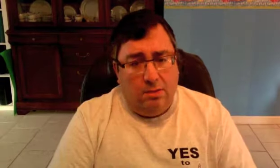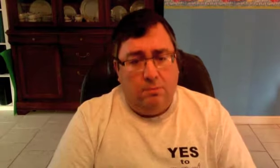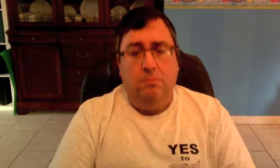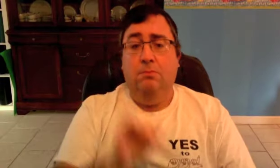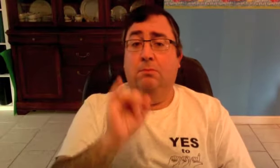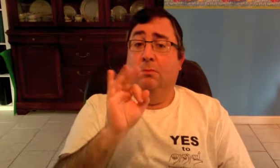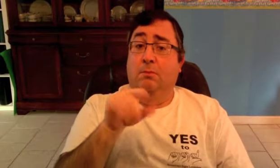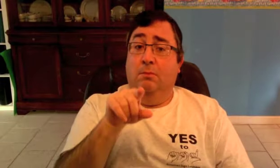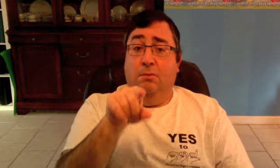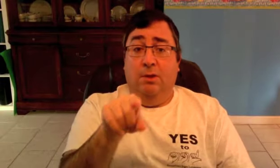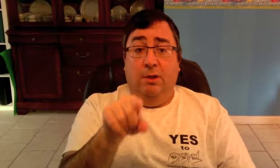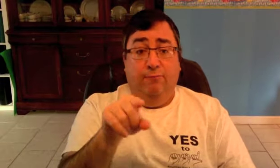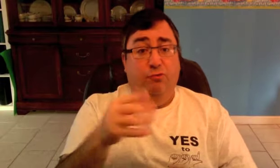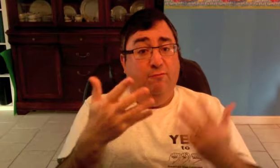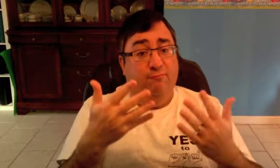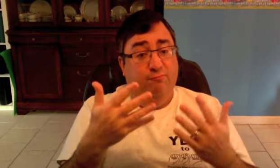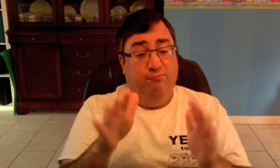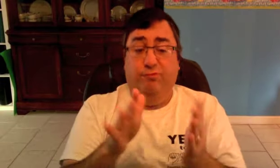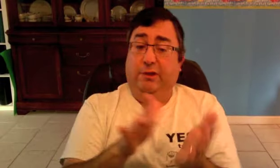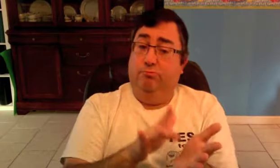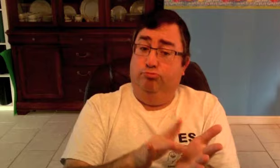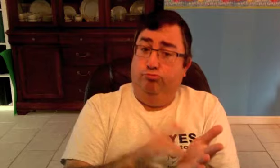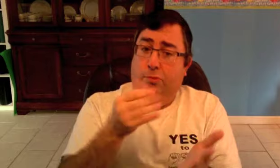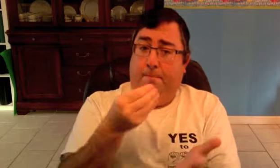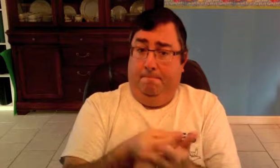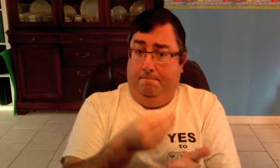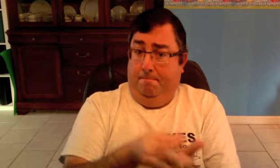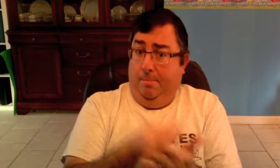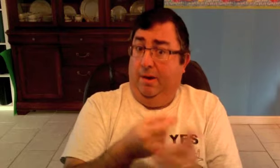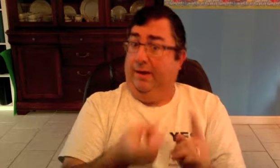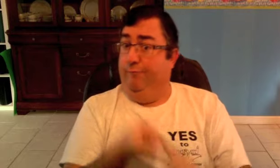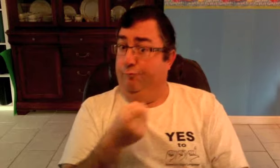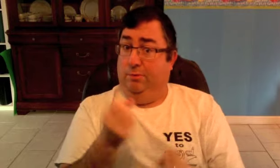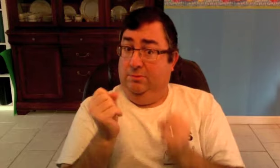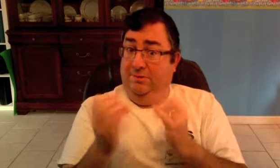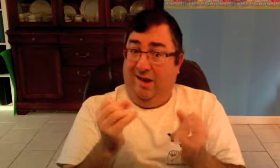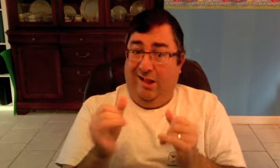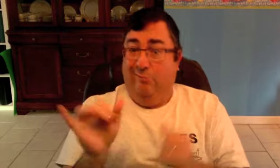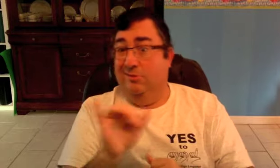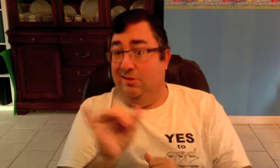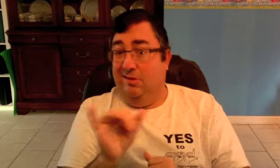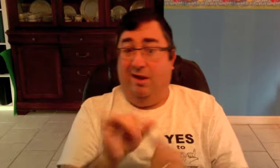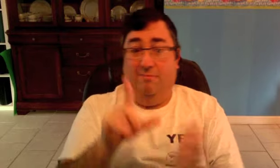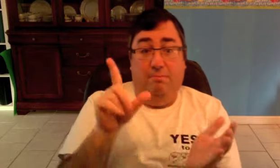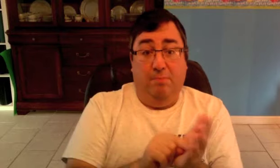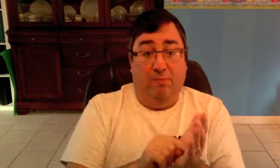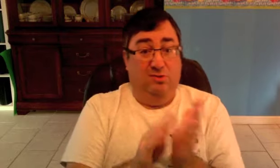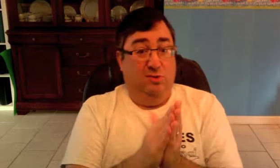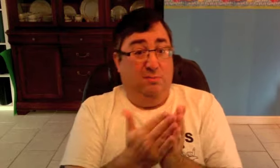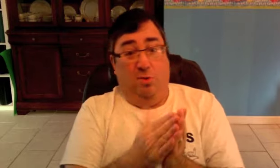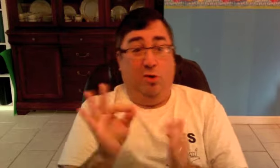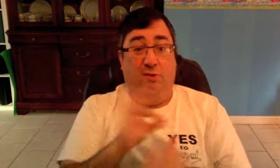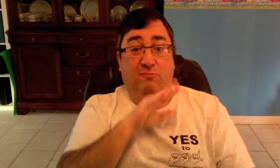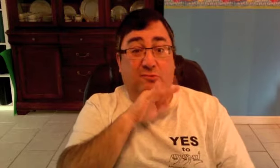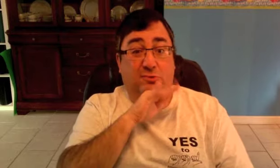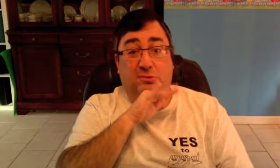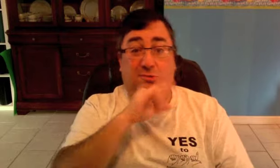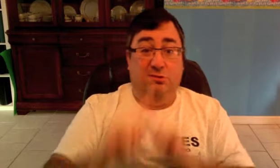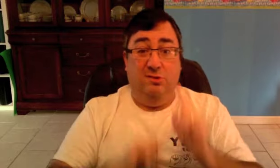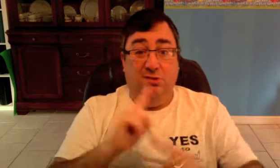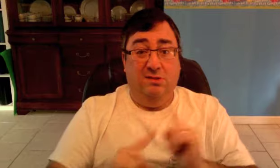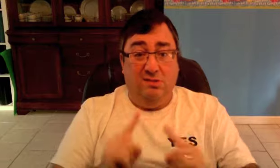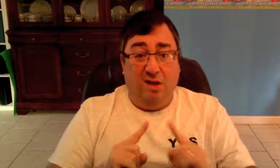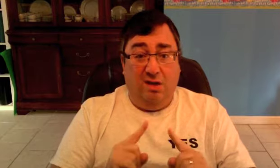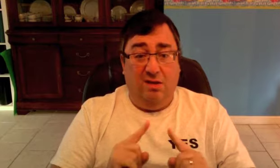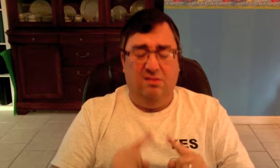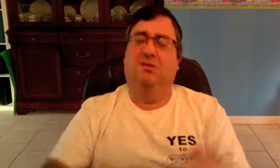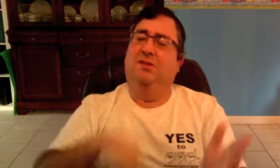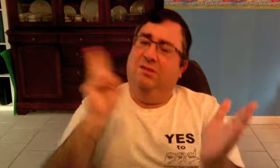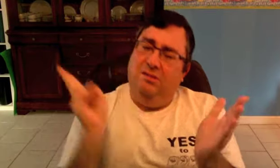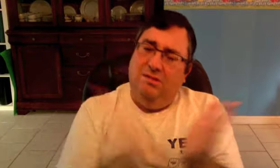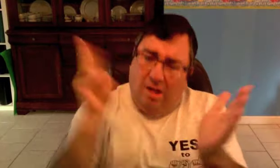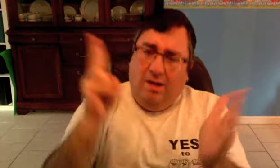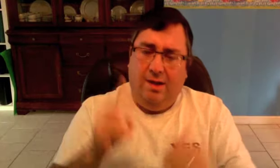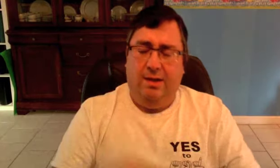If you've ever made money off sign language such as by publishing a book of "smutty sign language", sign it!